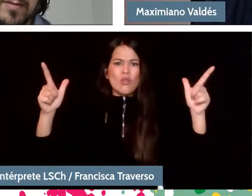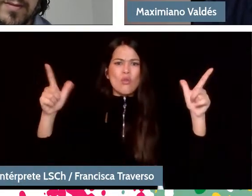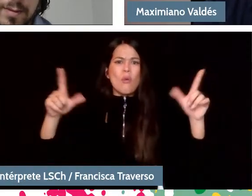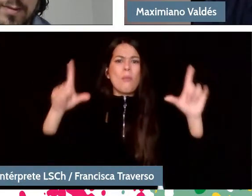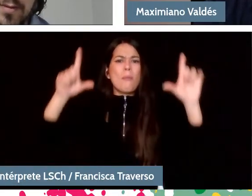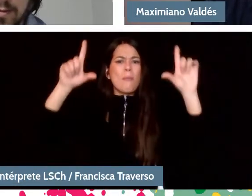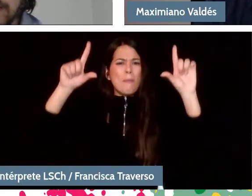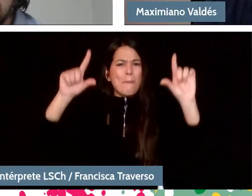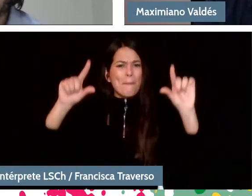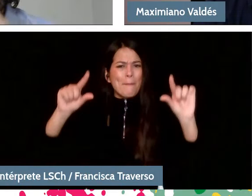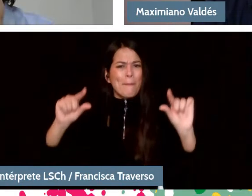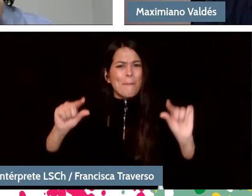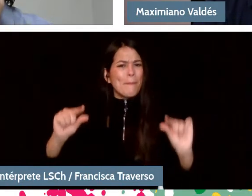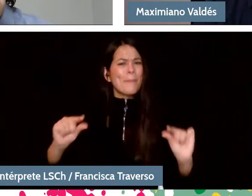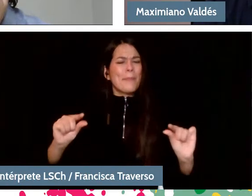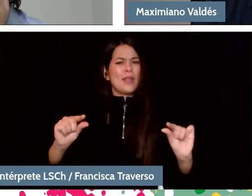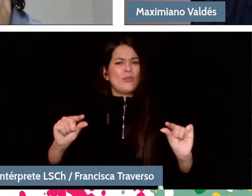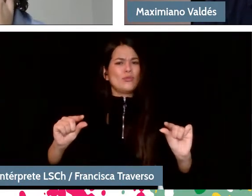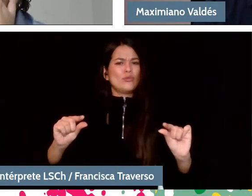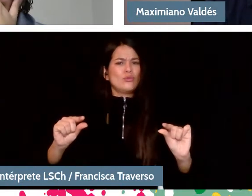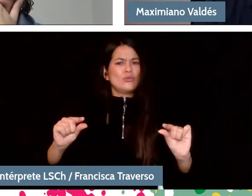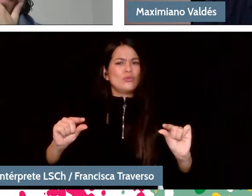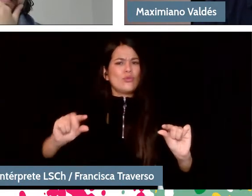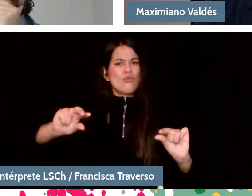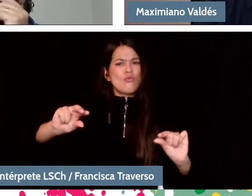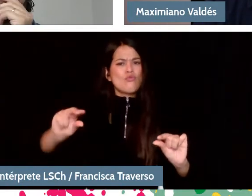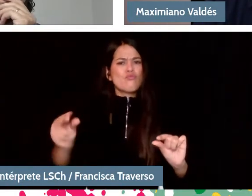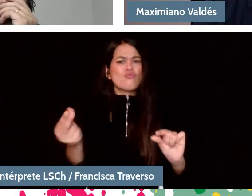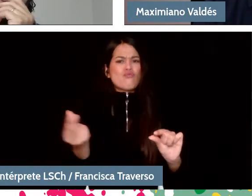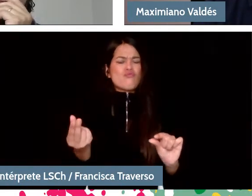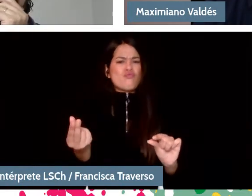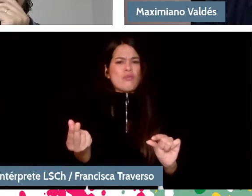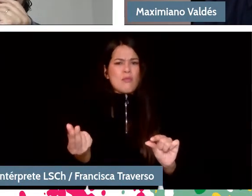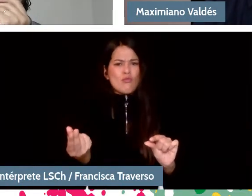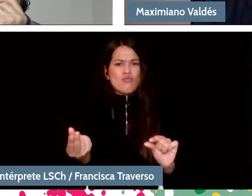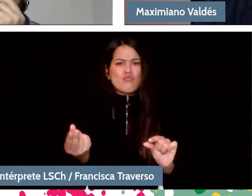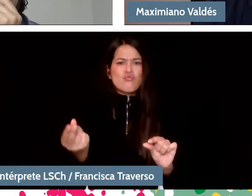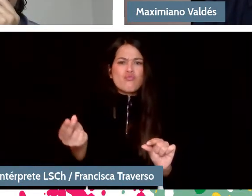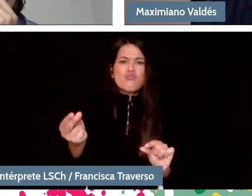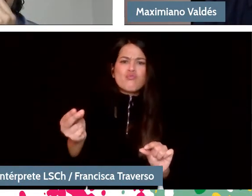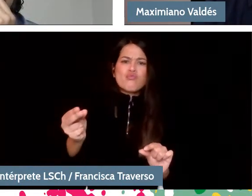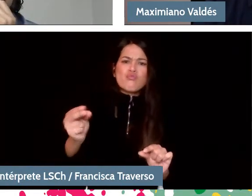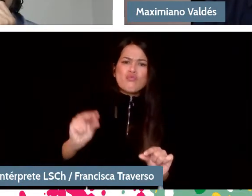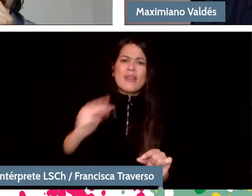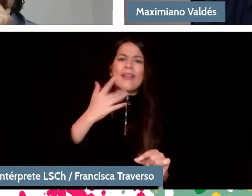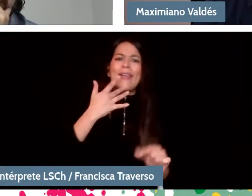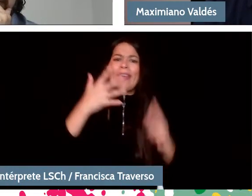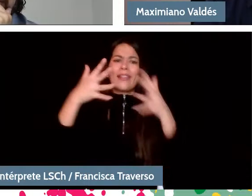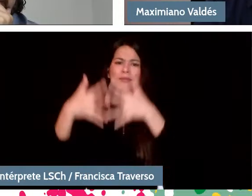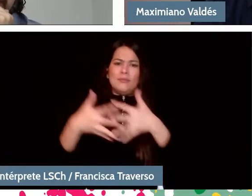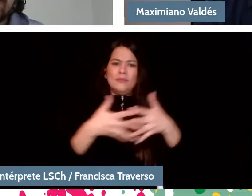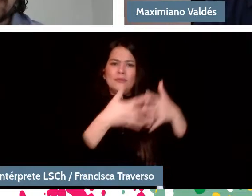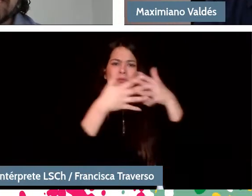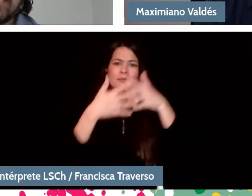The sound is much less thunderous than the American orchestras. Much more careful and much more chamber music